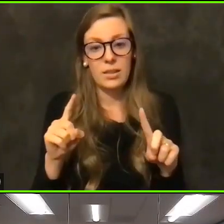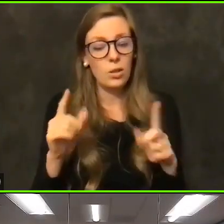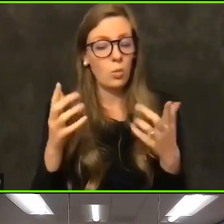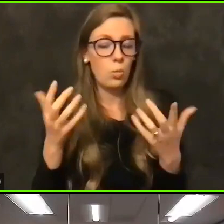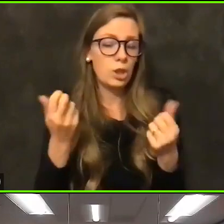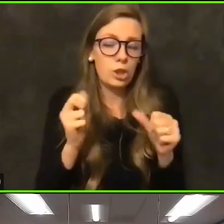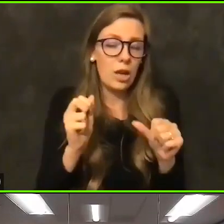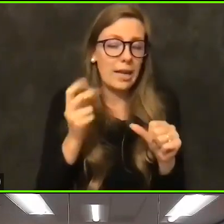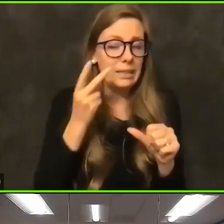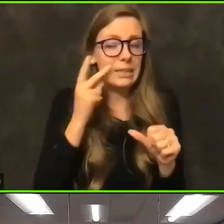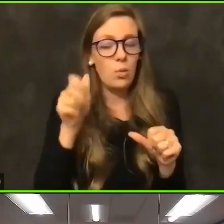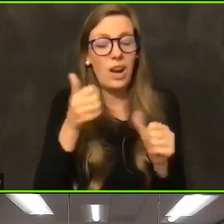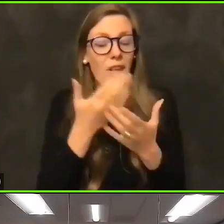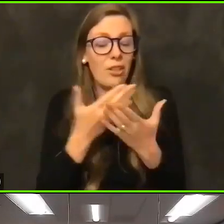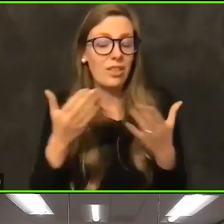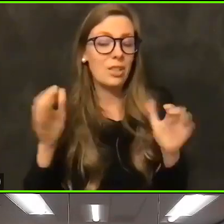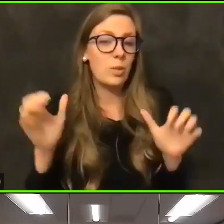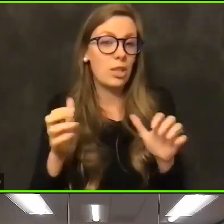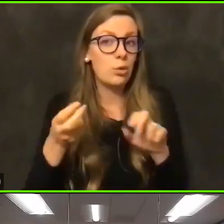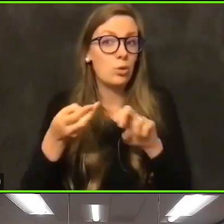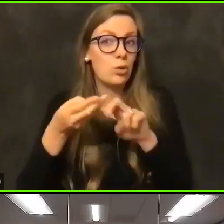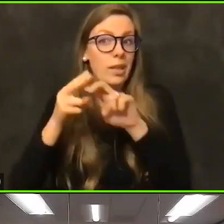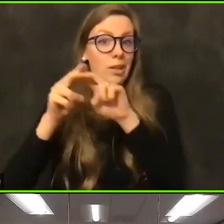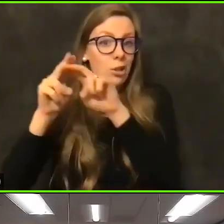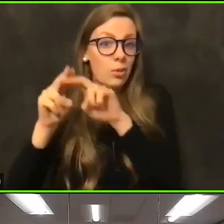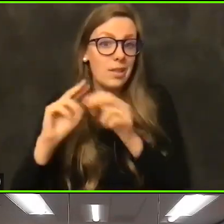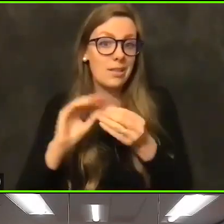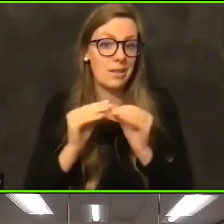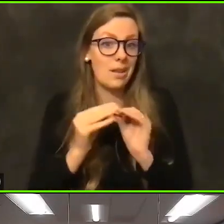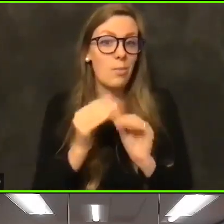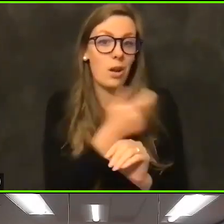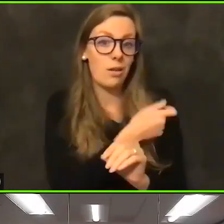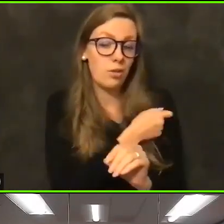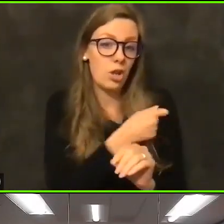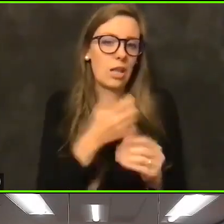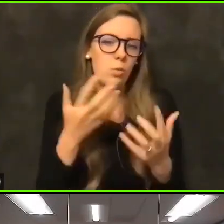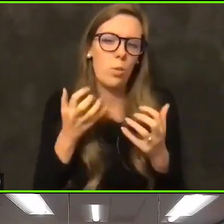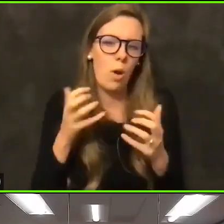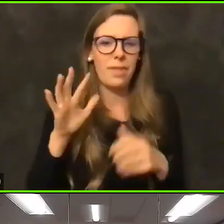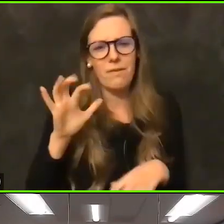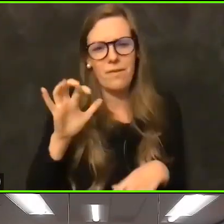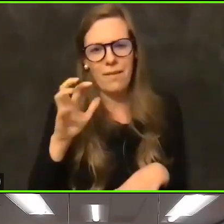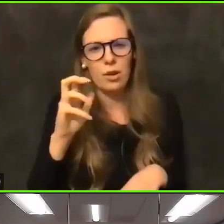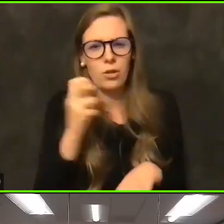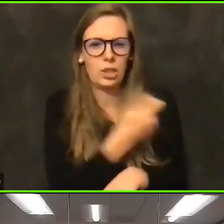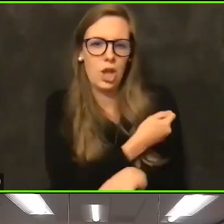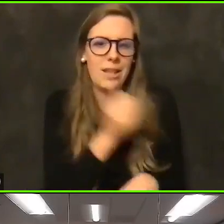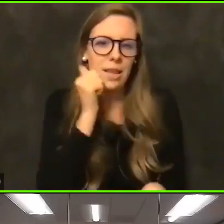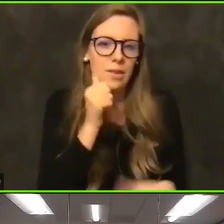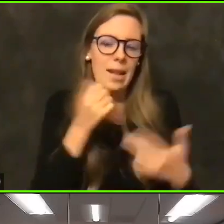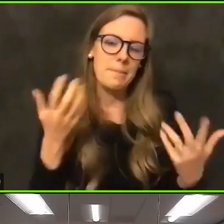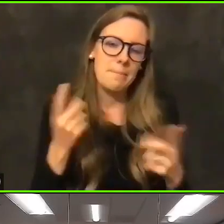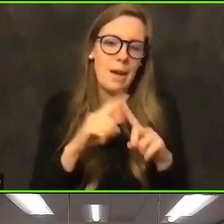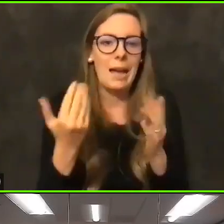to increase that number and target for at least like 500 shots. Again, allocation continues to be a